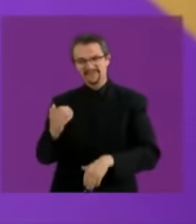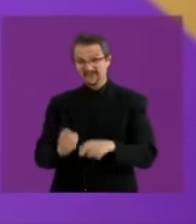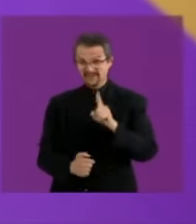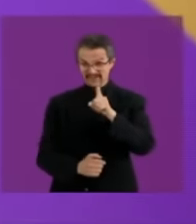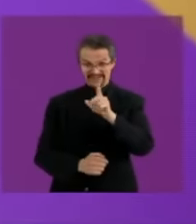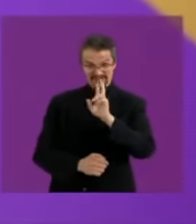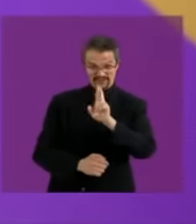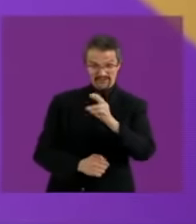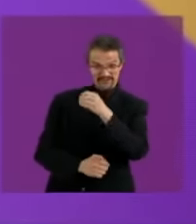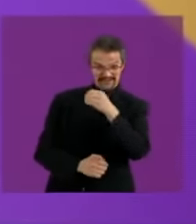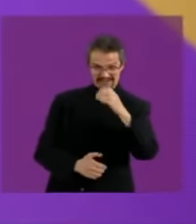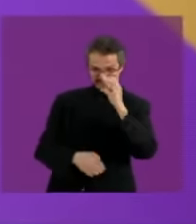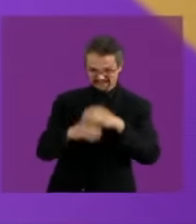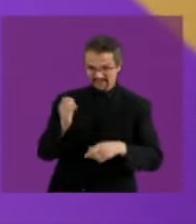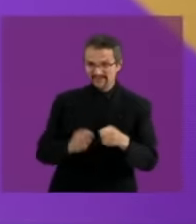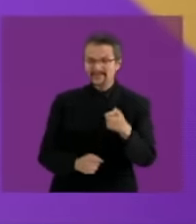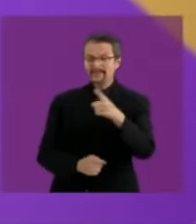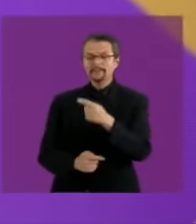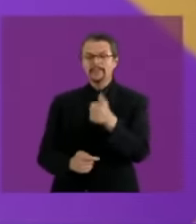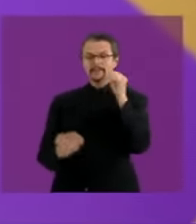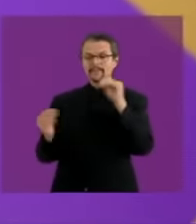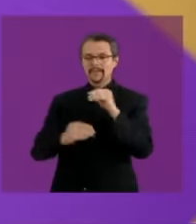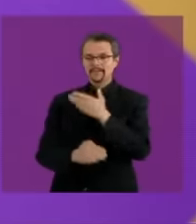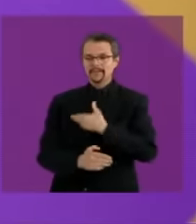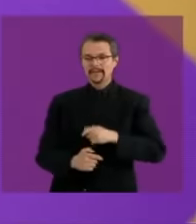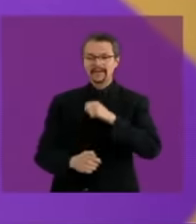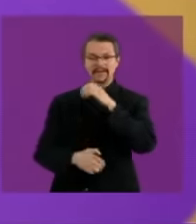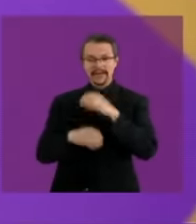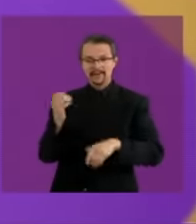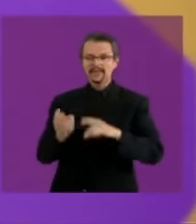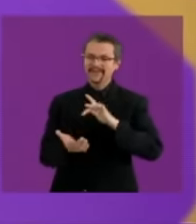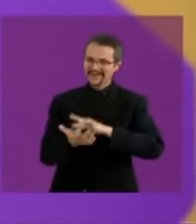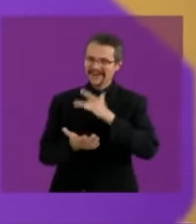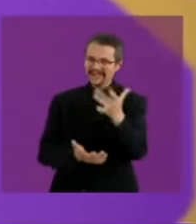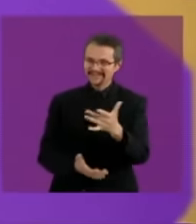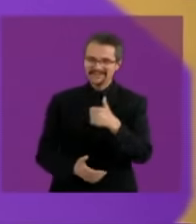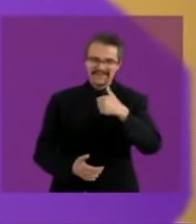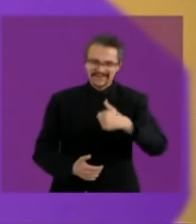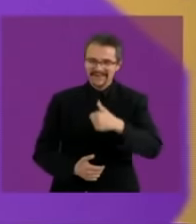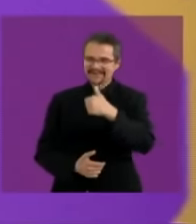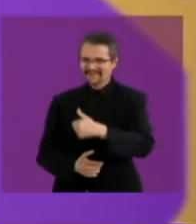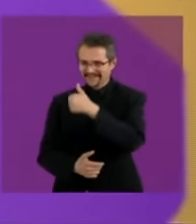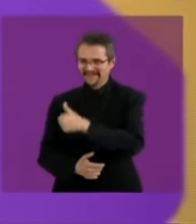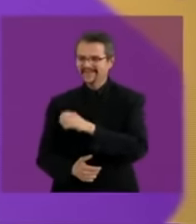this first presidential debate. We thank each of the candidates and the candidate